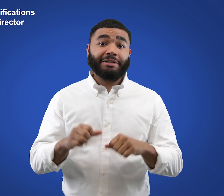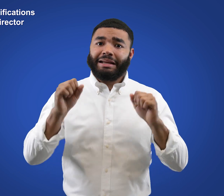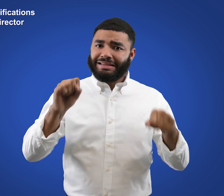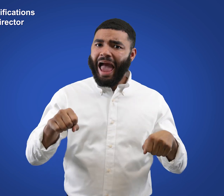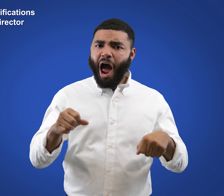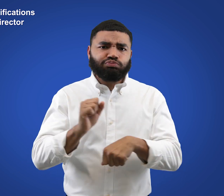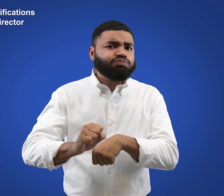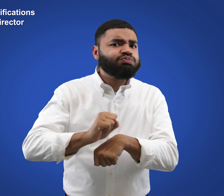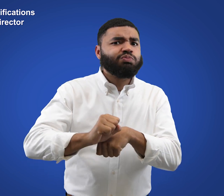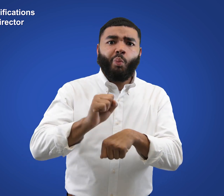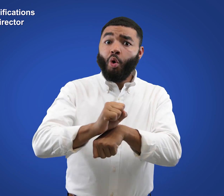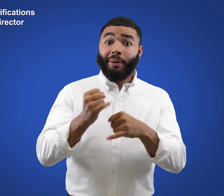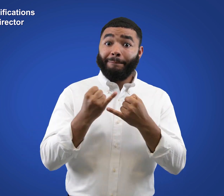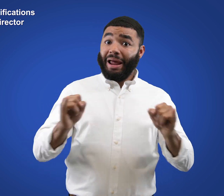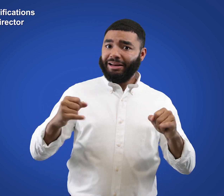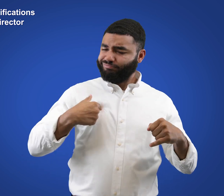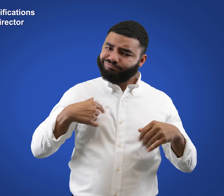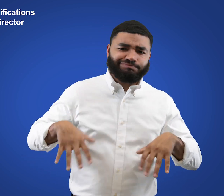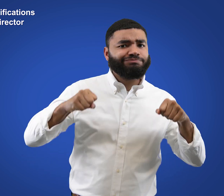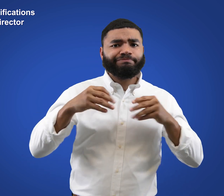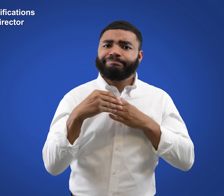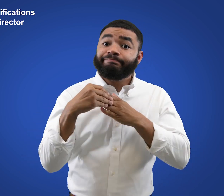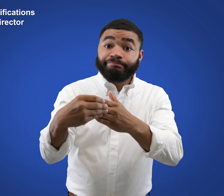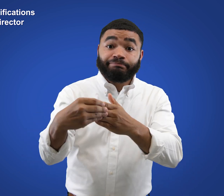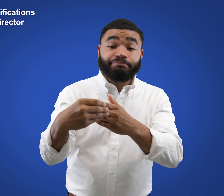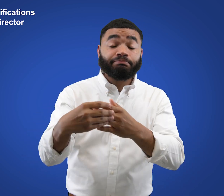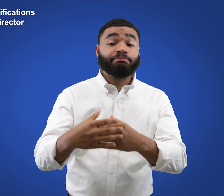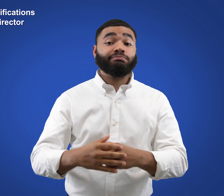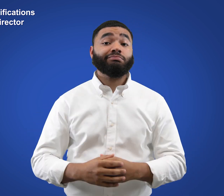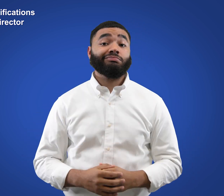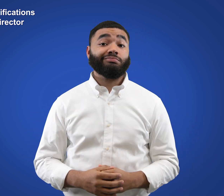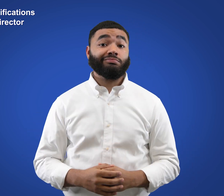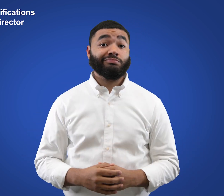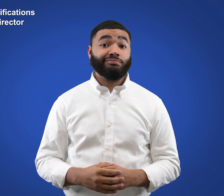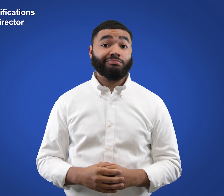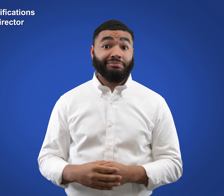ability to work independently and take the initiative;